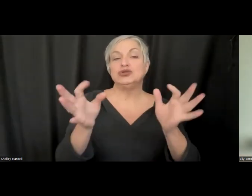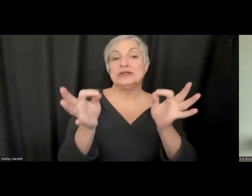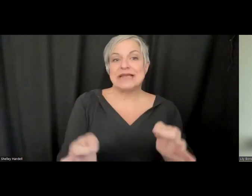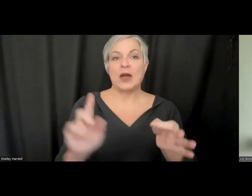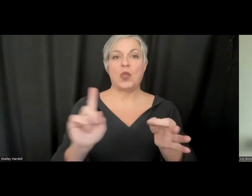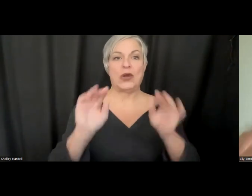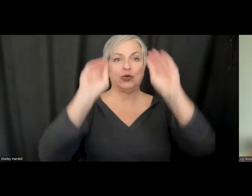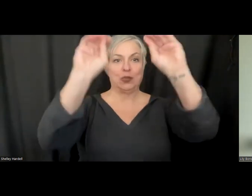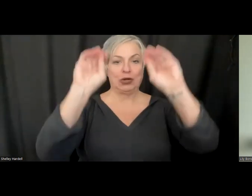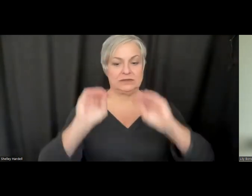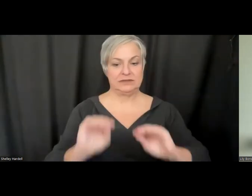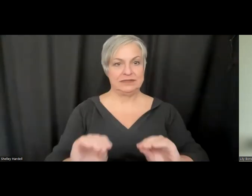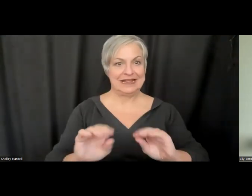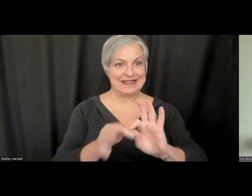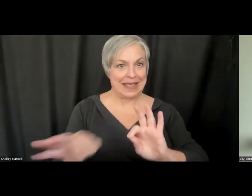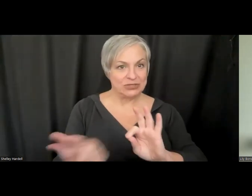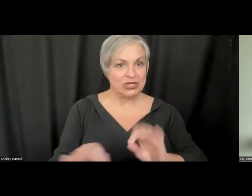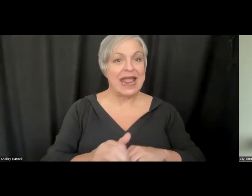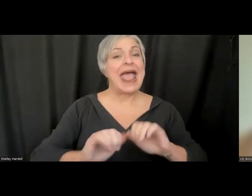how to caption sound effects when they are happening in